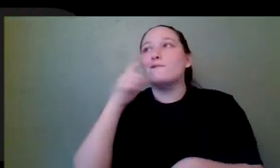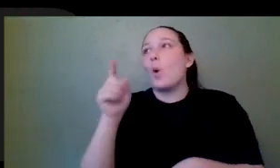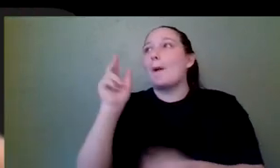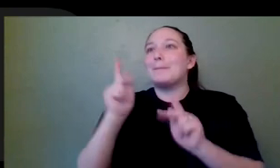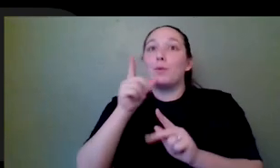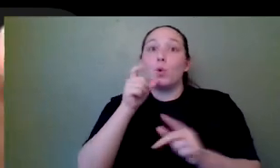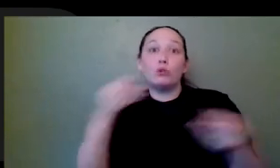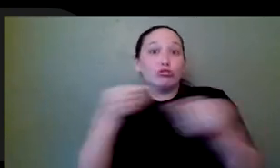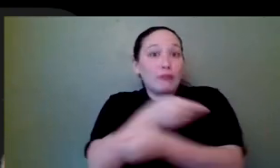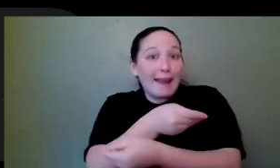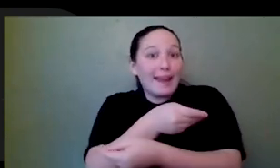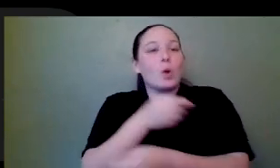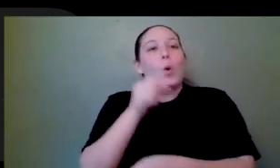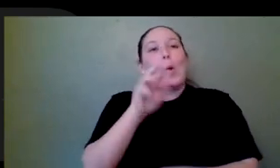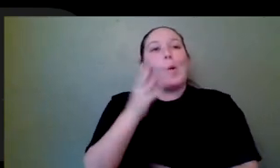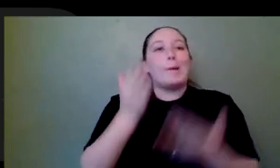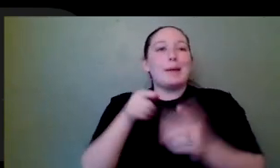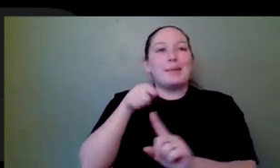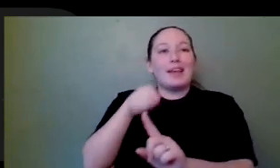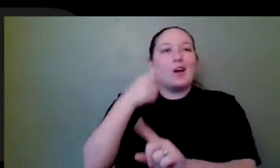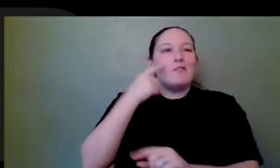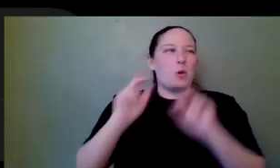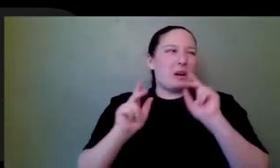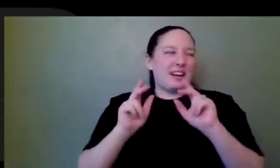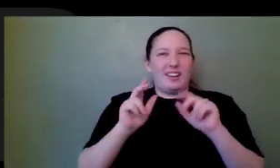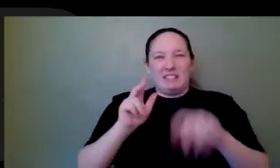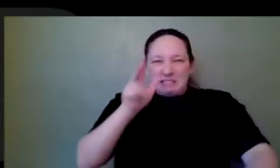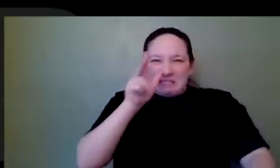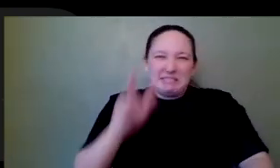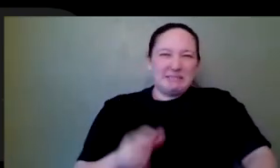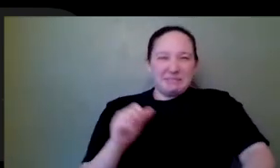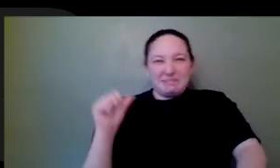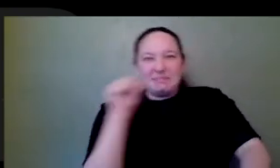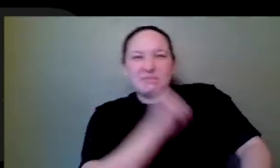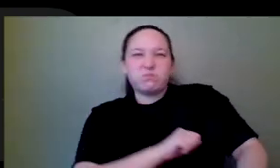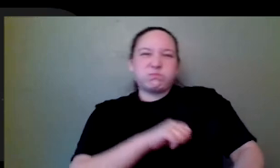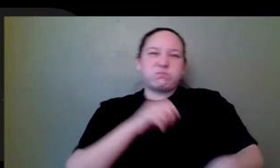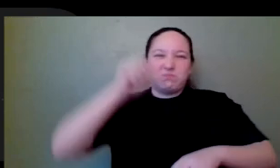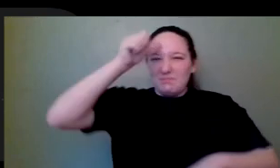trade show or is this a hotel for down rotten scoundrel rogues? Like getting to that point